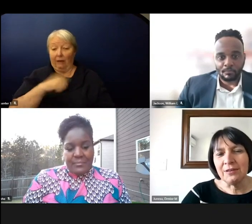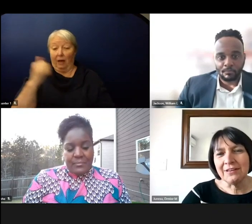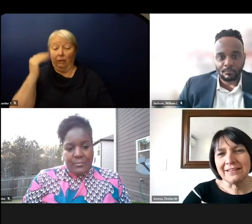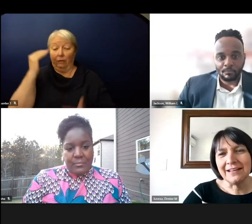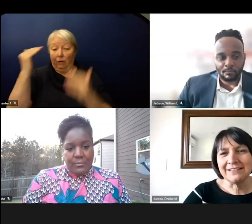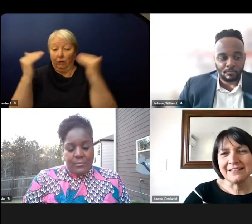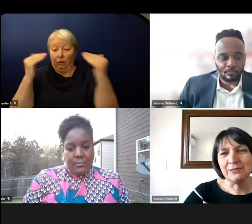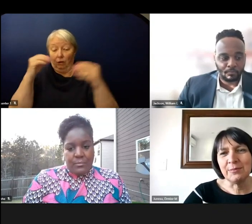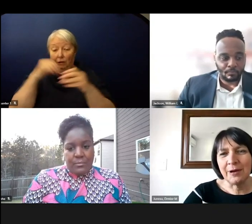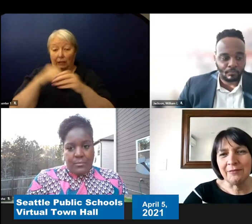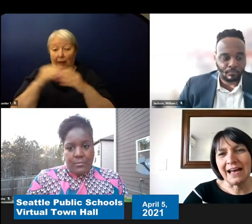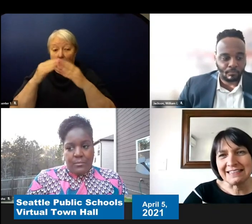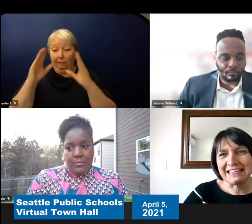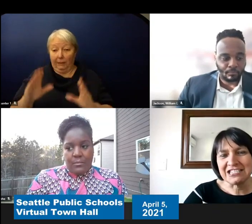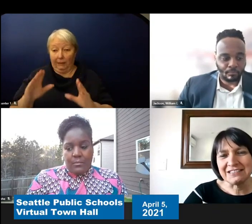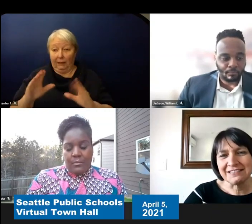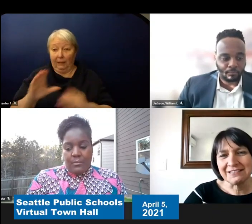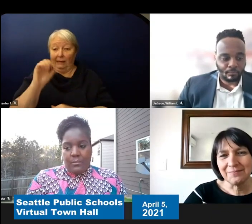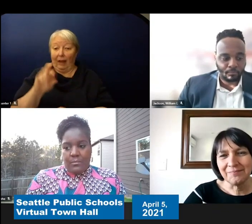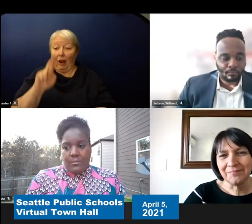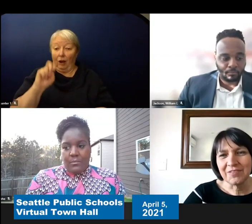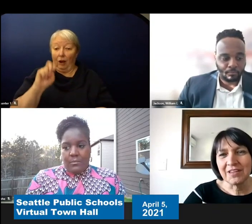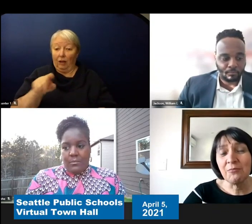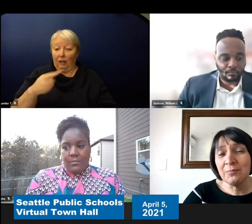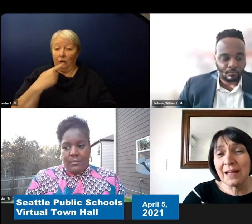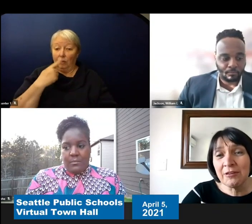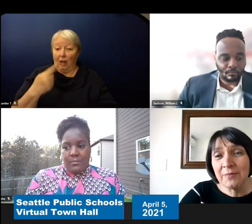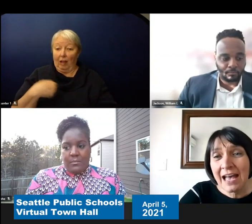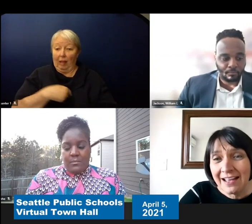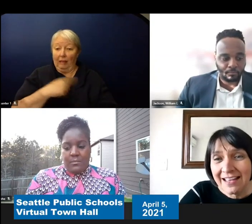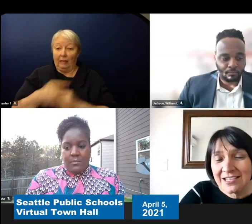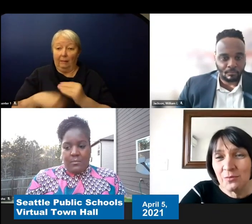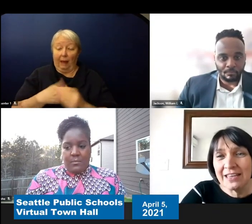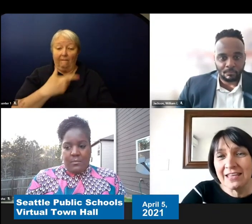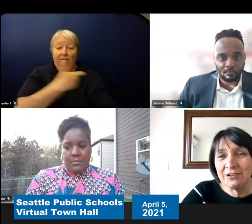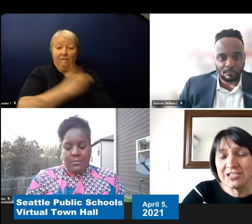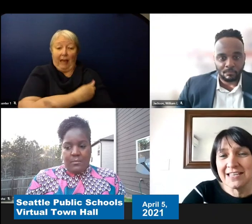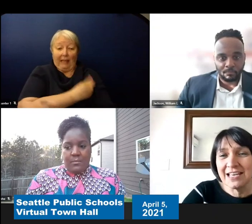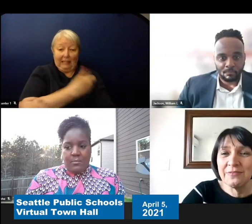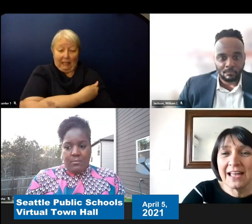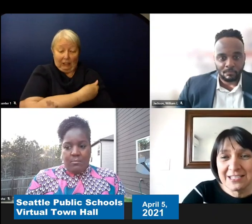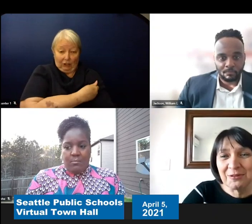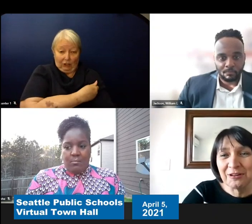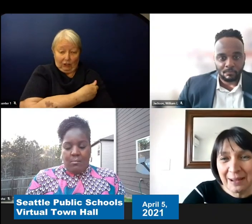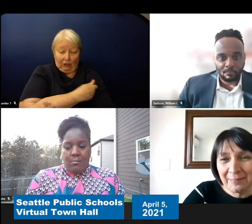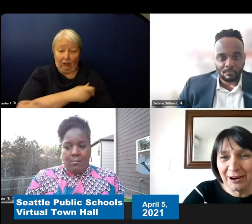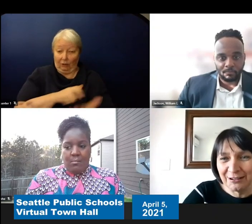you can tell us a little bit about vaccinations. We've been we've I guess the one thing we should say is we've had some great partners who have